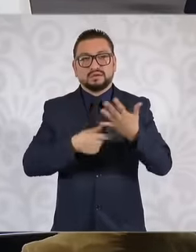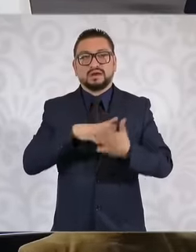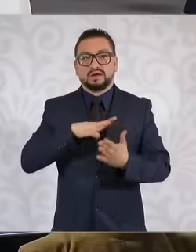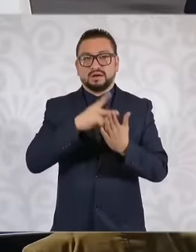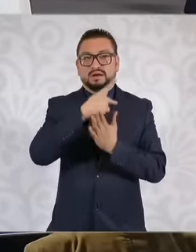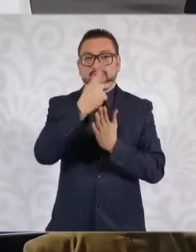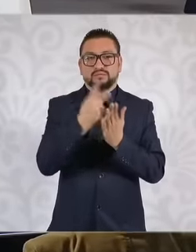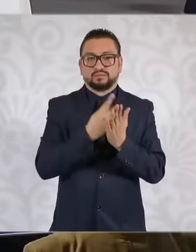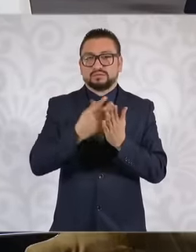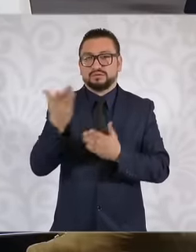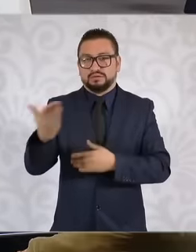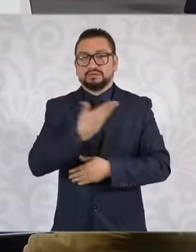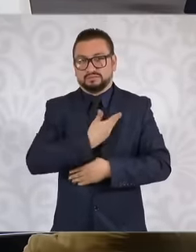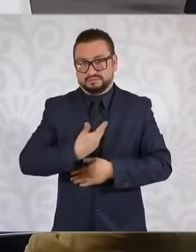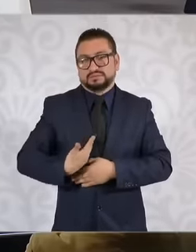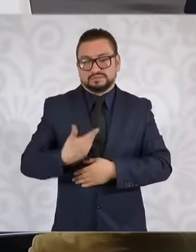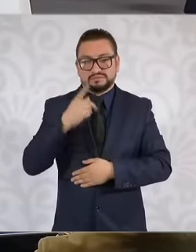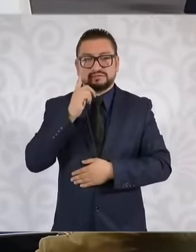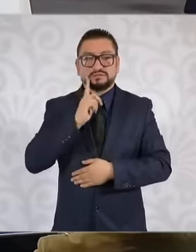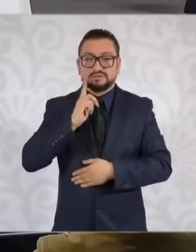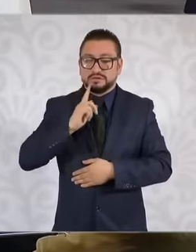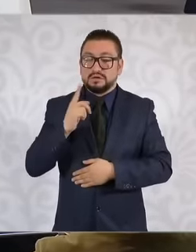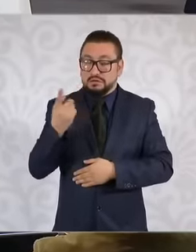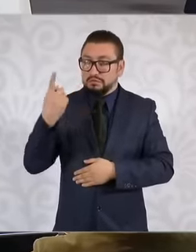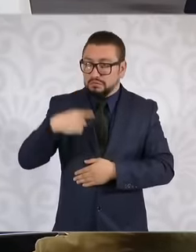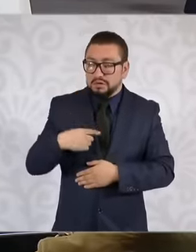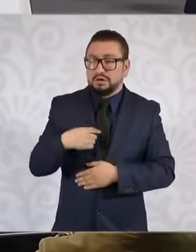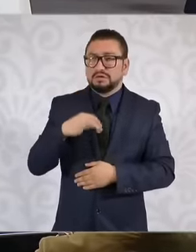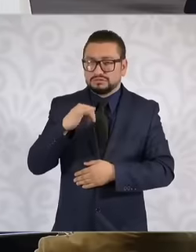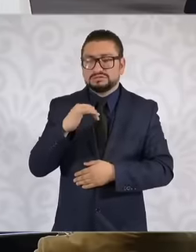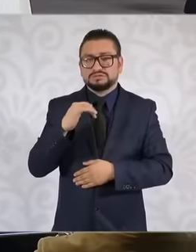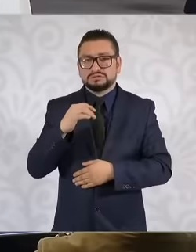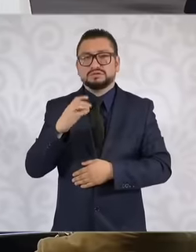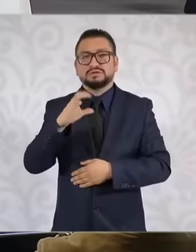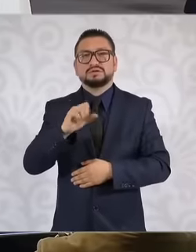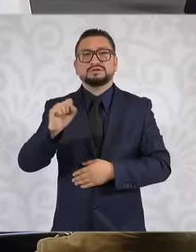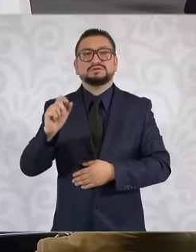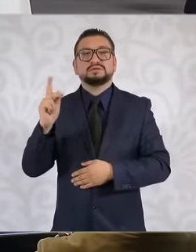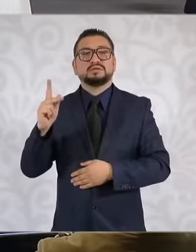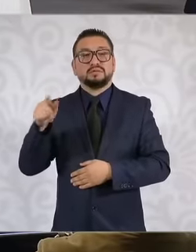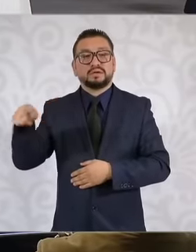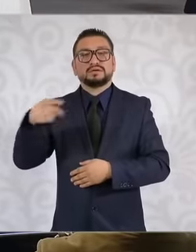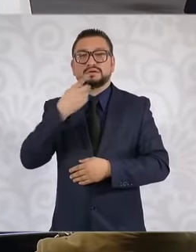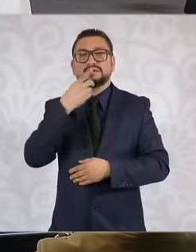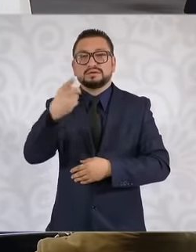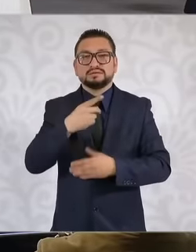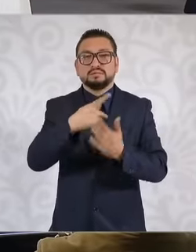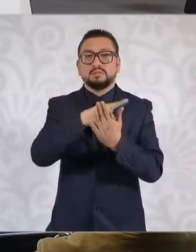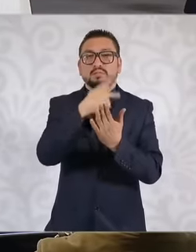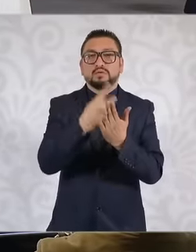President Claudia Shb has asked us to create a National restoration program, right?